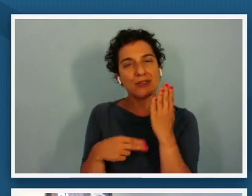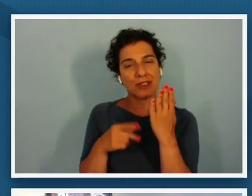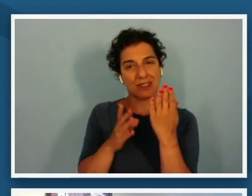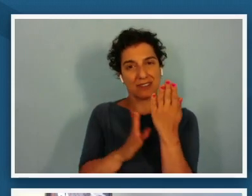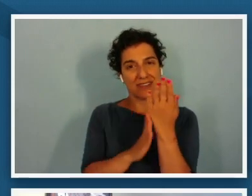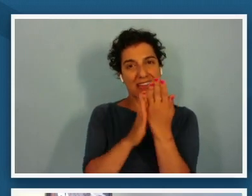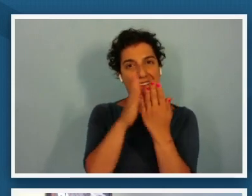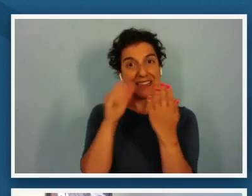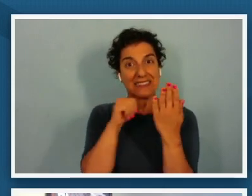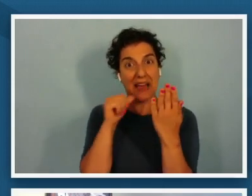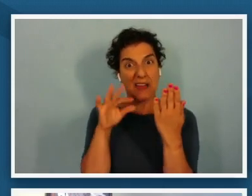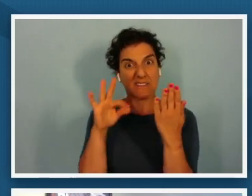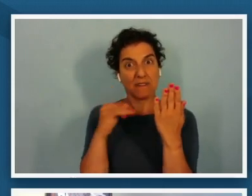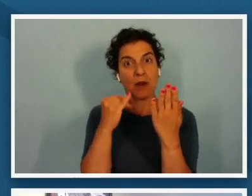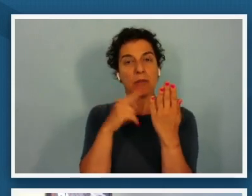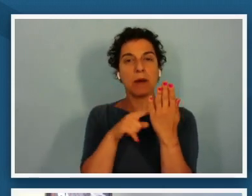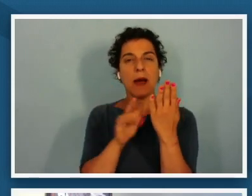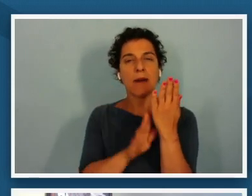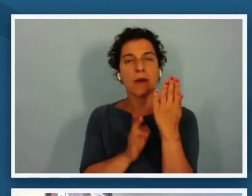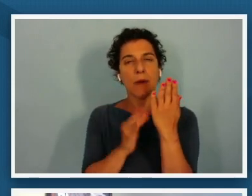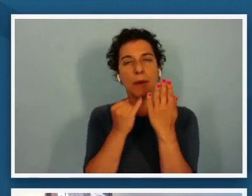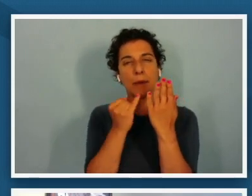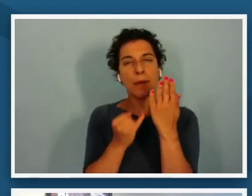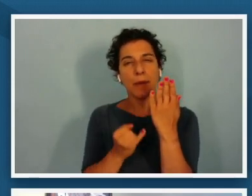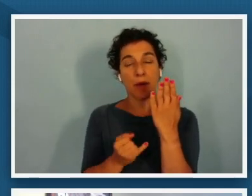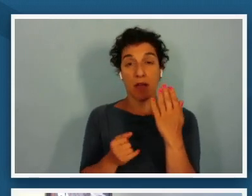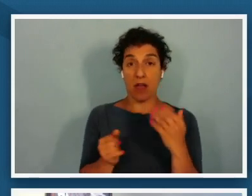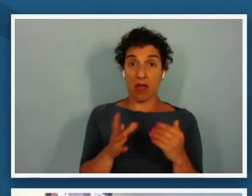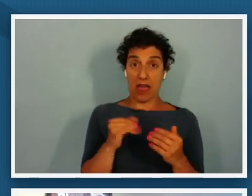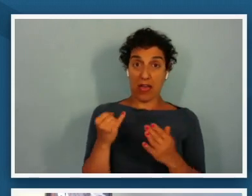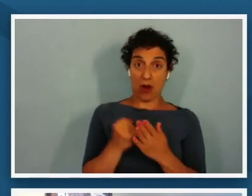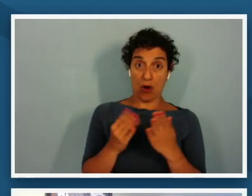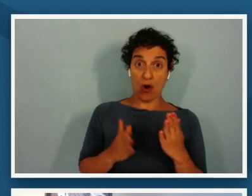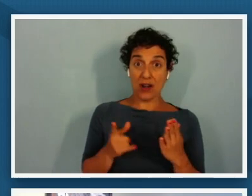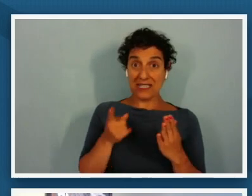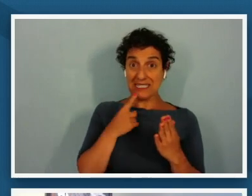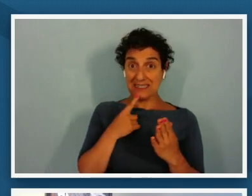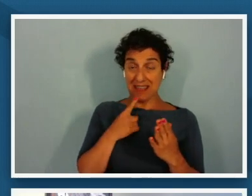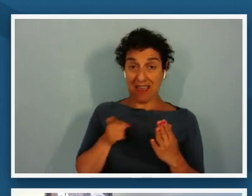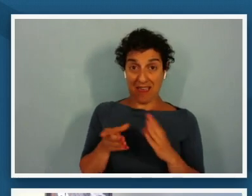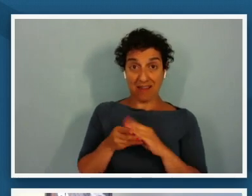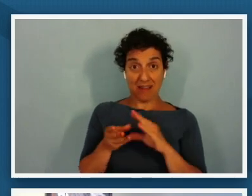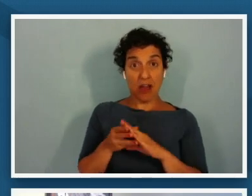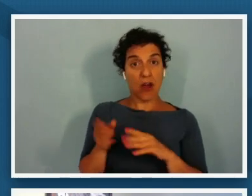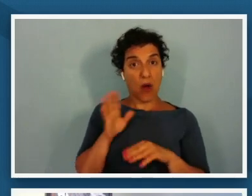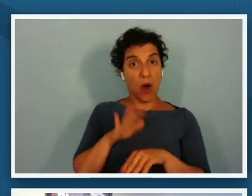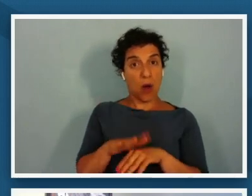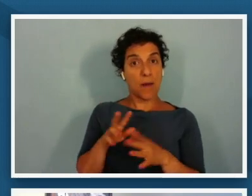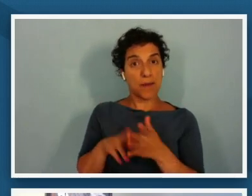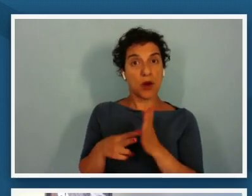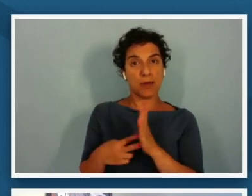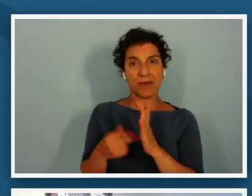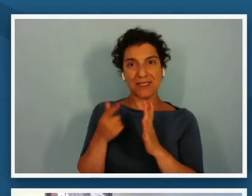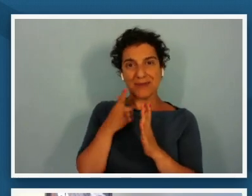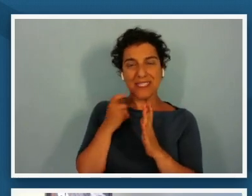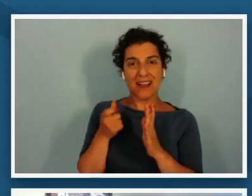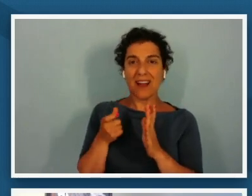lewis and the artist has said that he did that